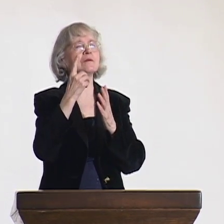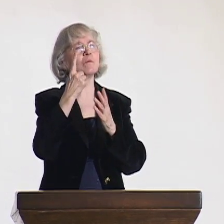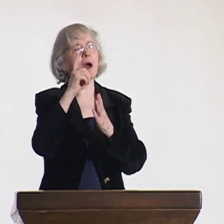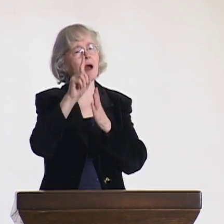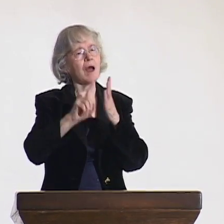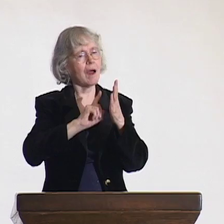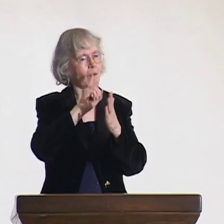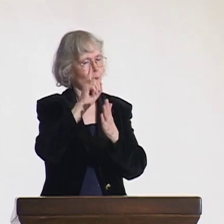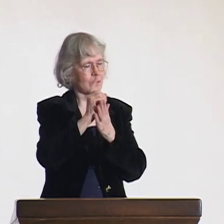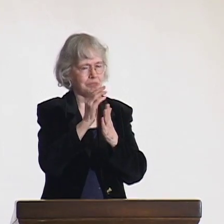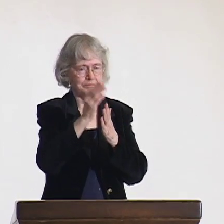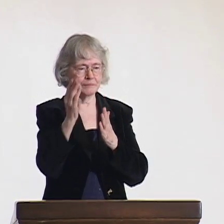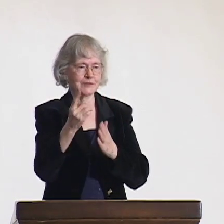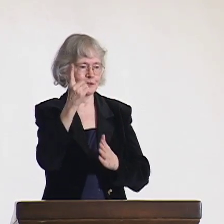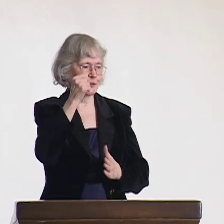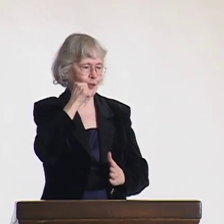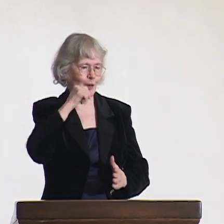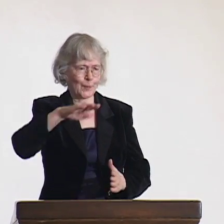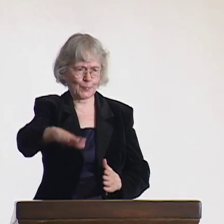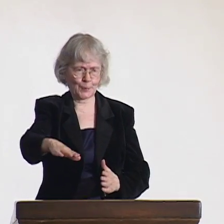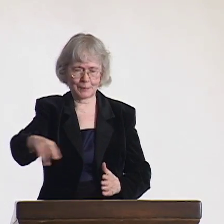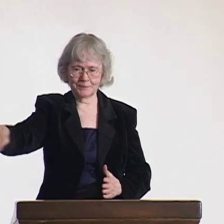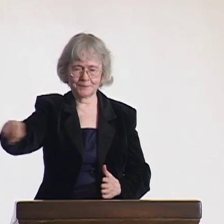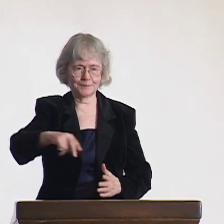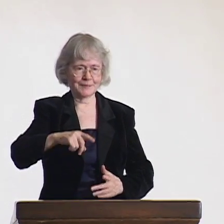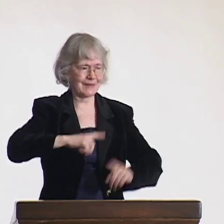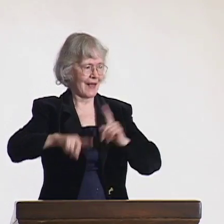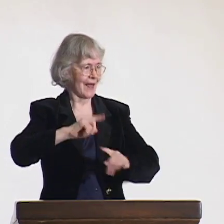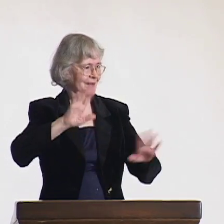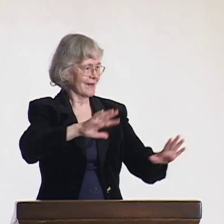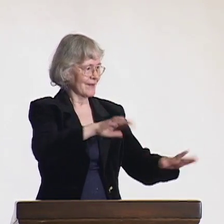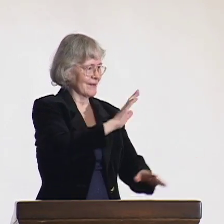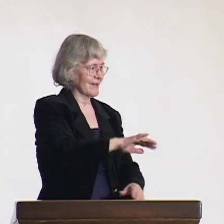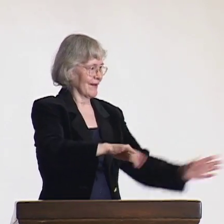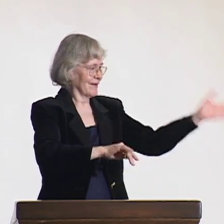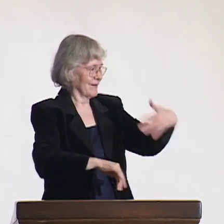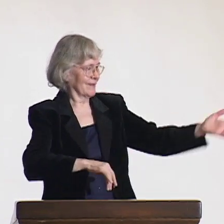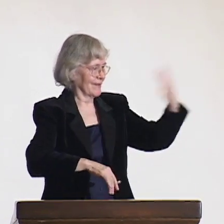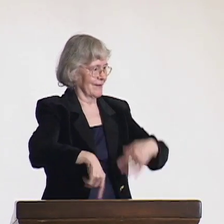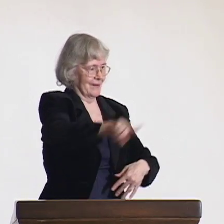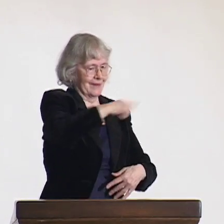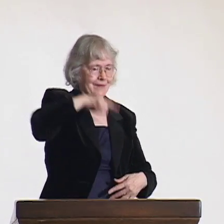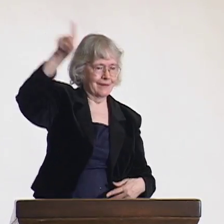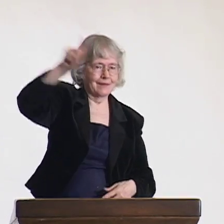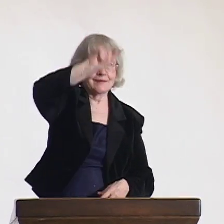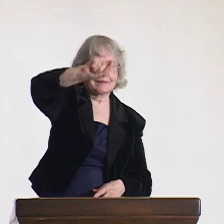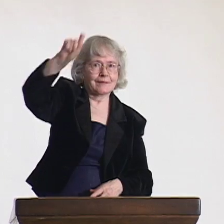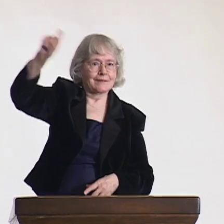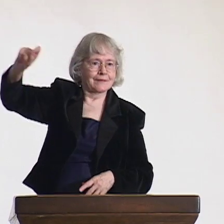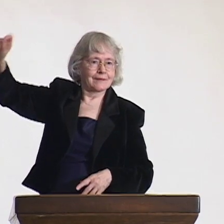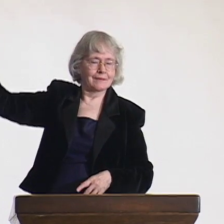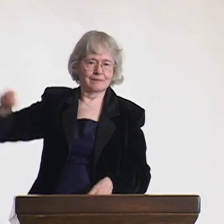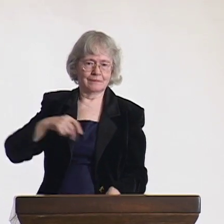to take us to activities. She was signing, and the first time I saw it, the spirit caught me, and I followed her